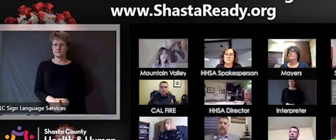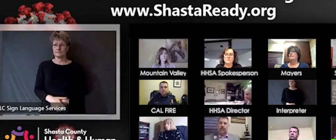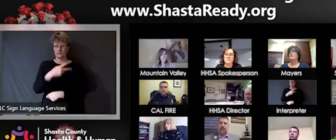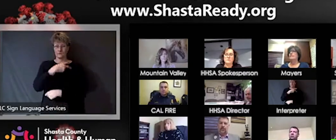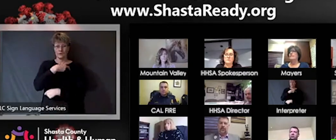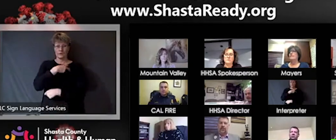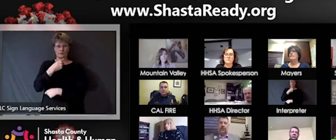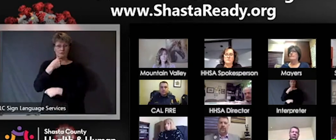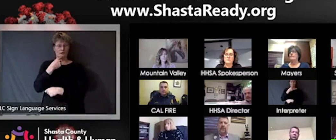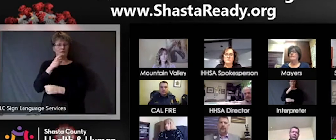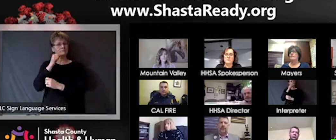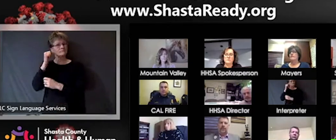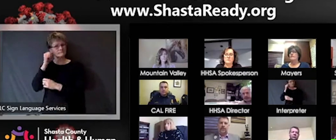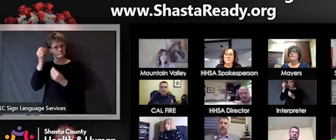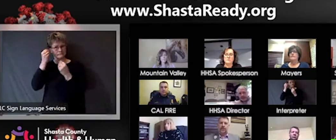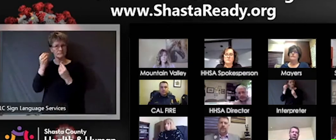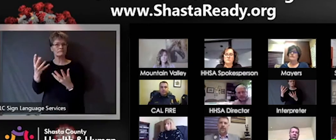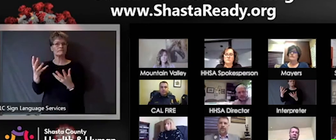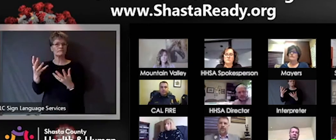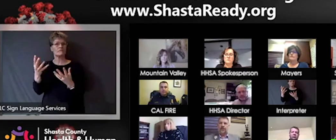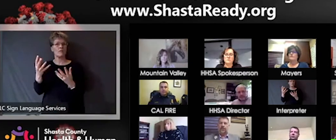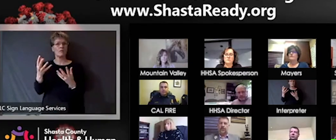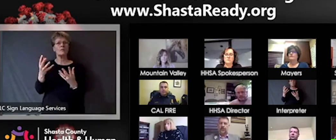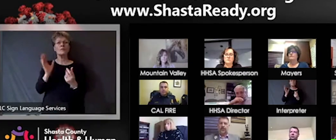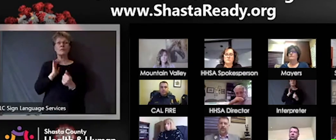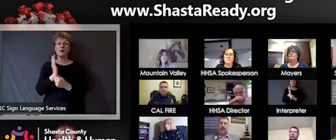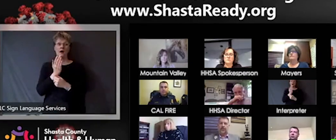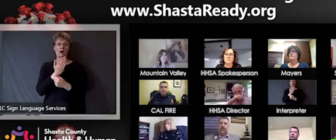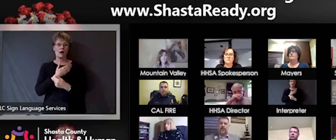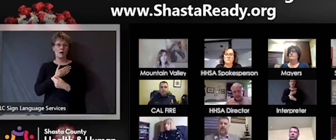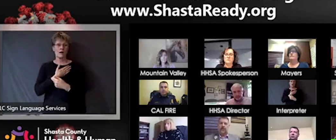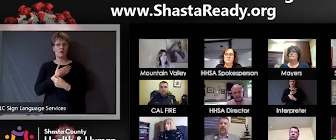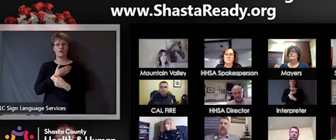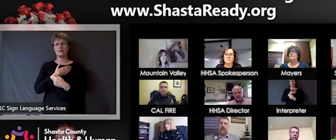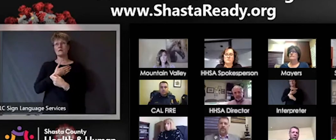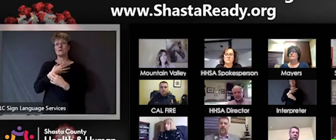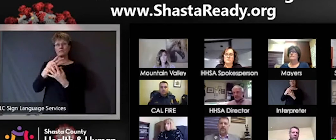bookings are significantly down. In fact, calls for service specifically to the